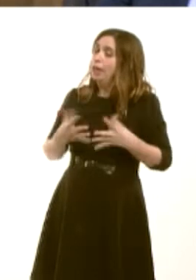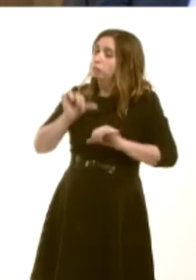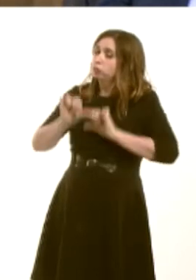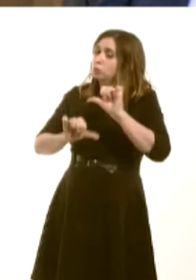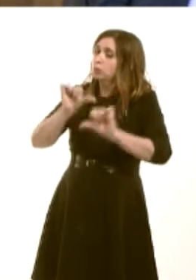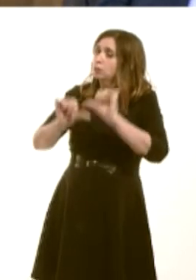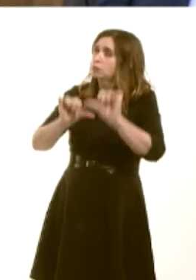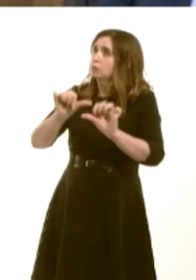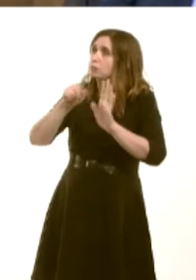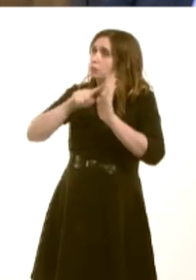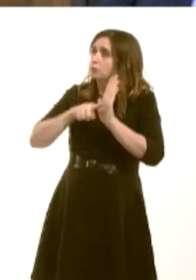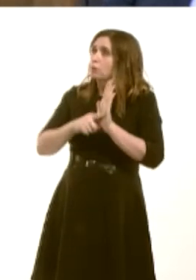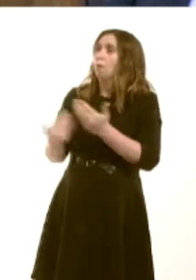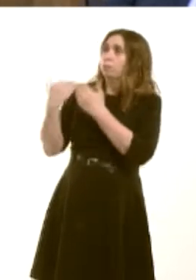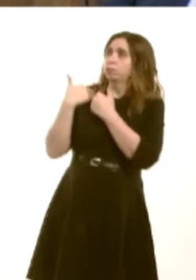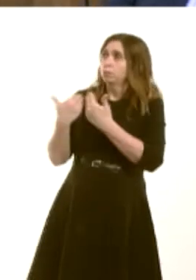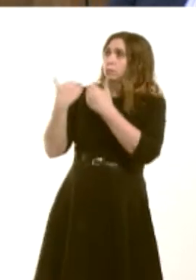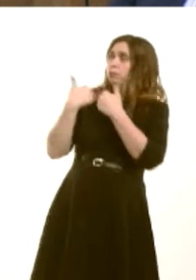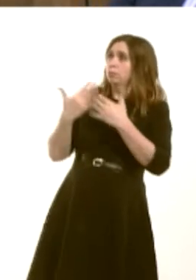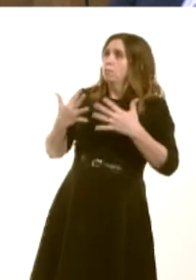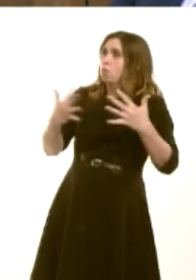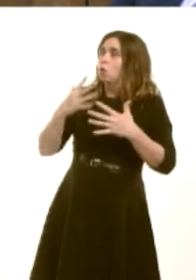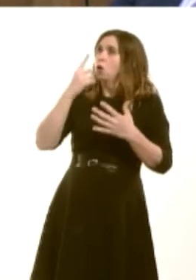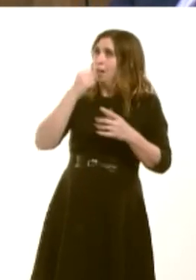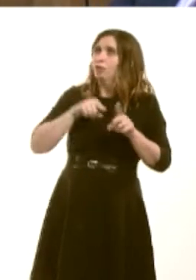and, more importantly, the ability to promote renewable energy in the way that we would